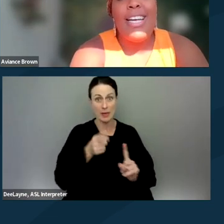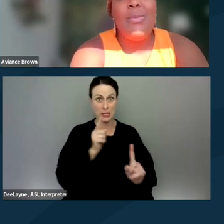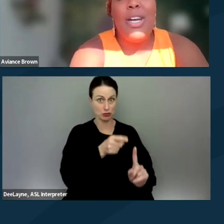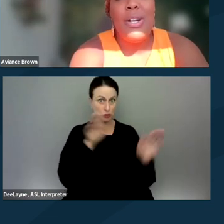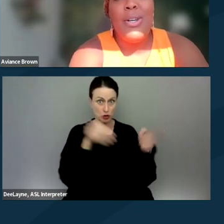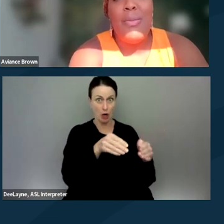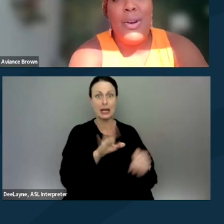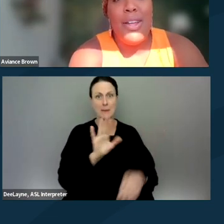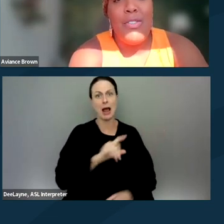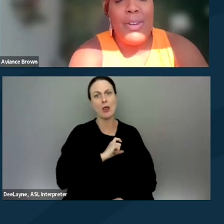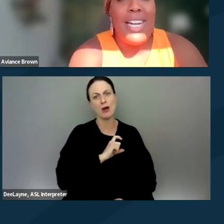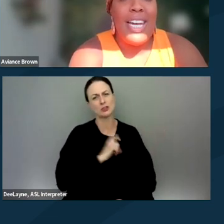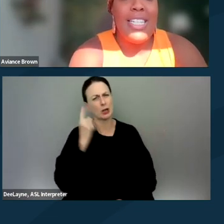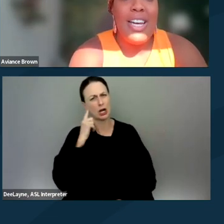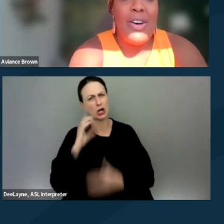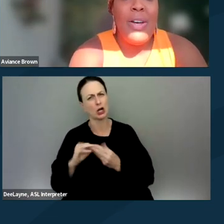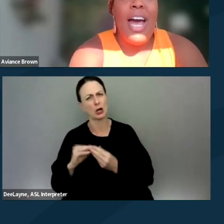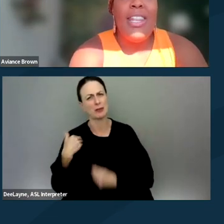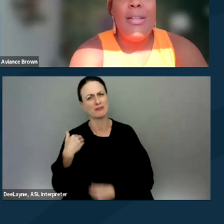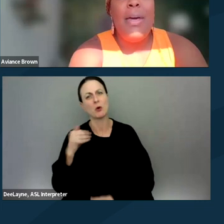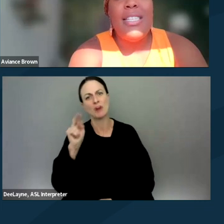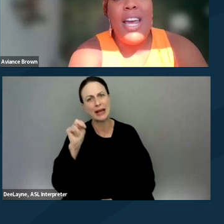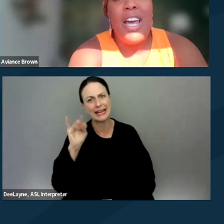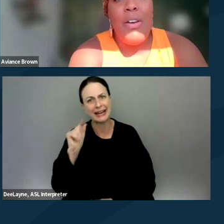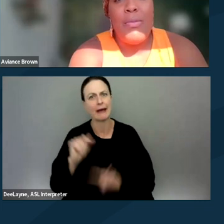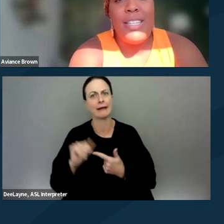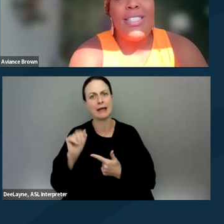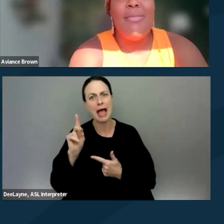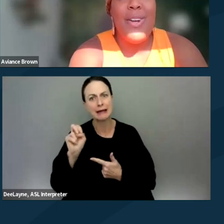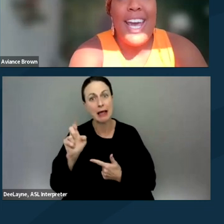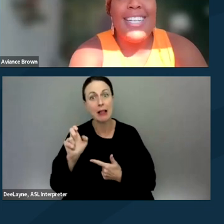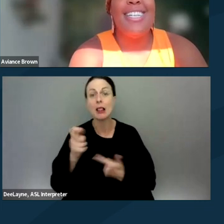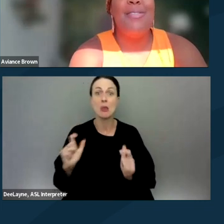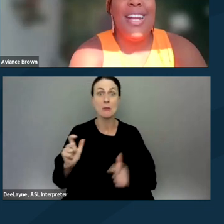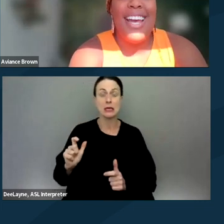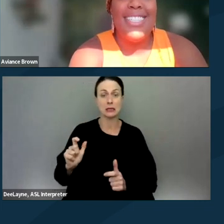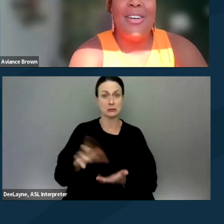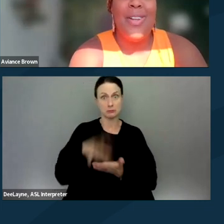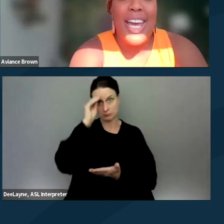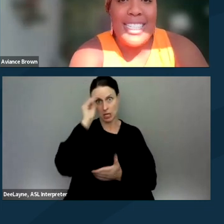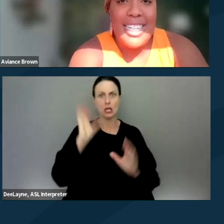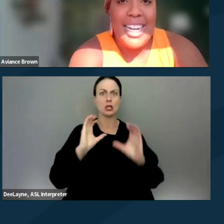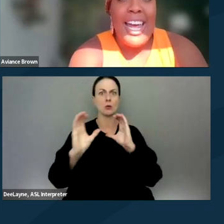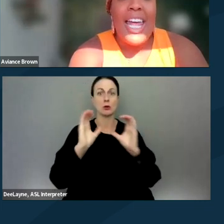as we heard a little bit earlier from Anita and Adele. I think the biggest takeaway from this is communication, communication, communication.